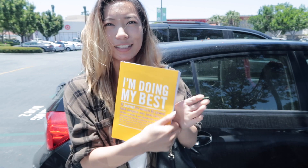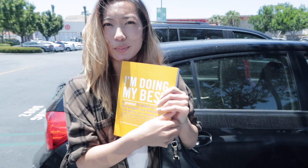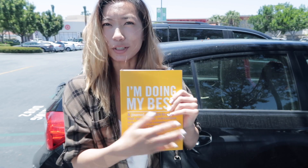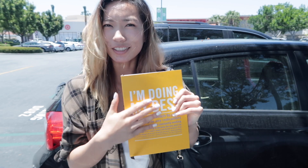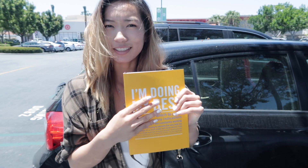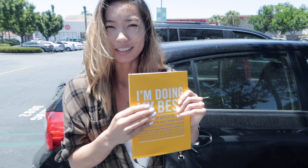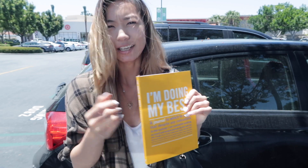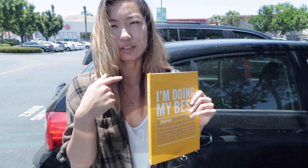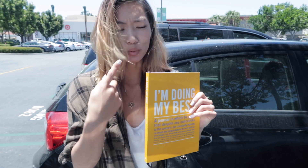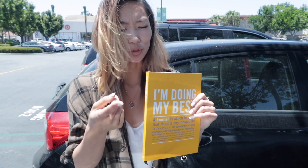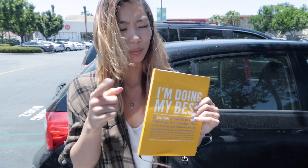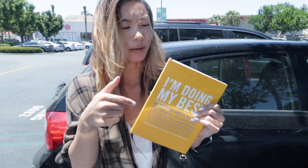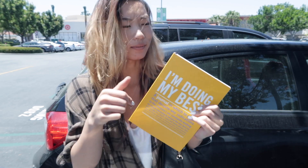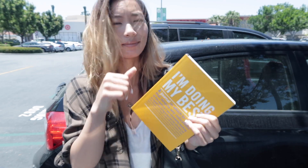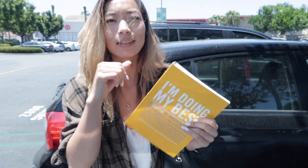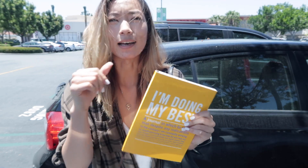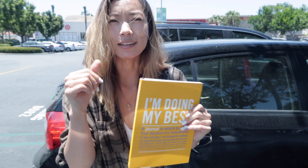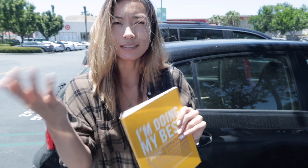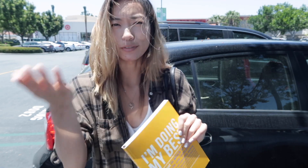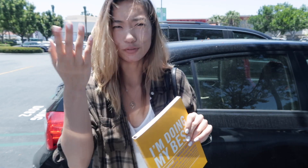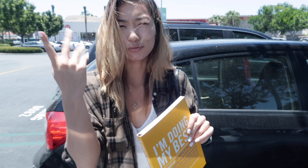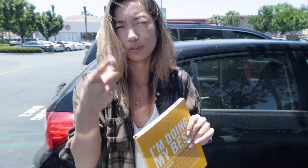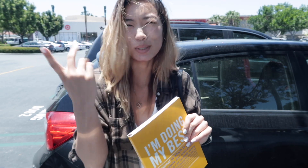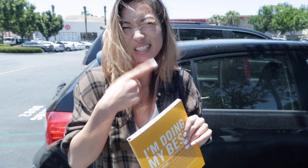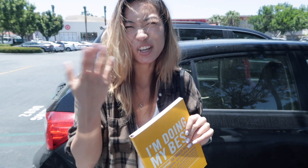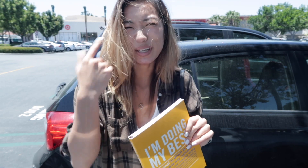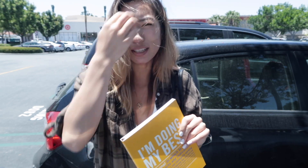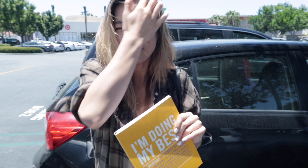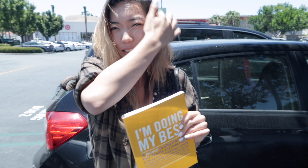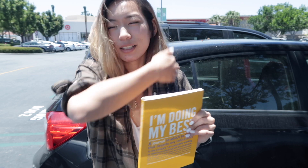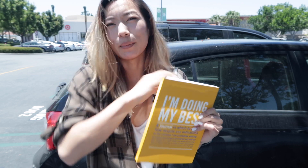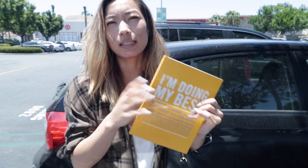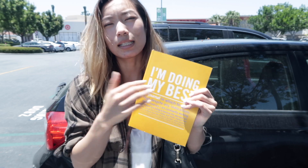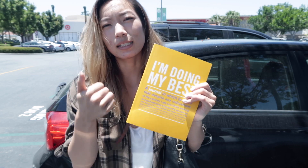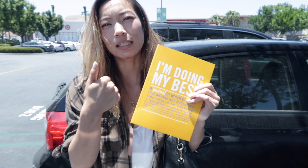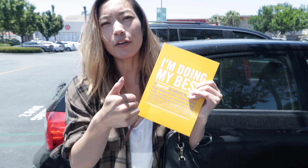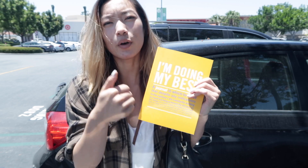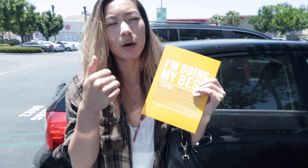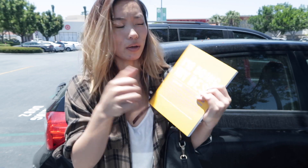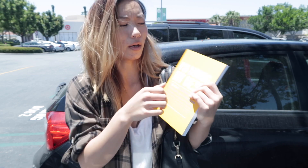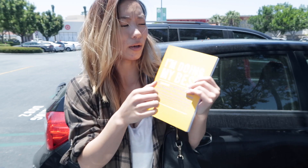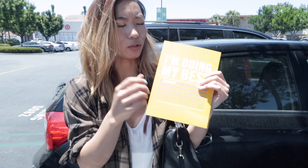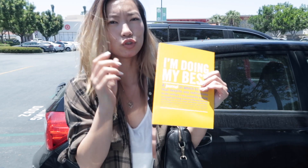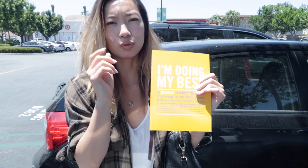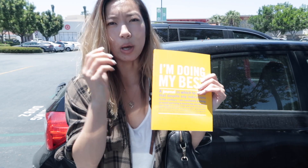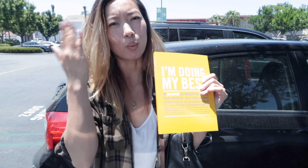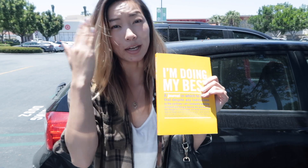these books that I told you about a few days ago I think. But it's a self awareness